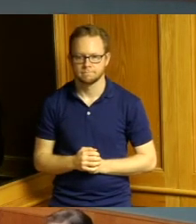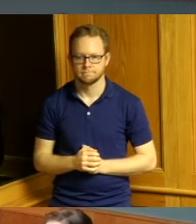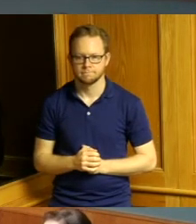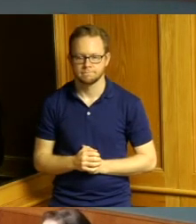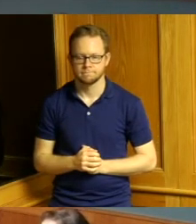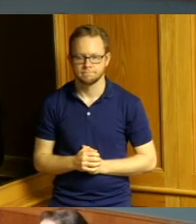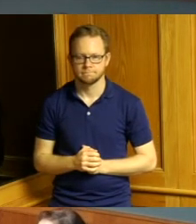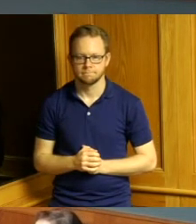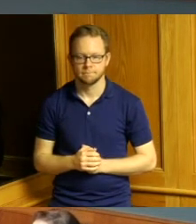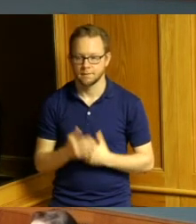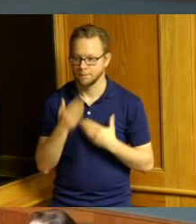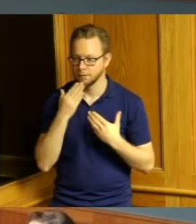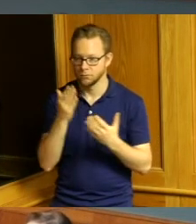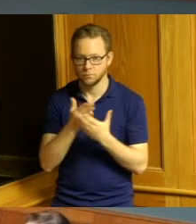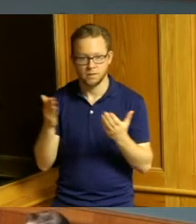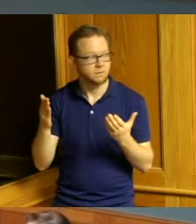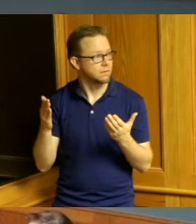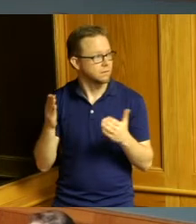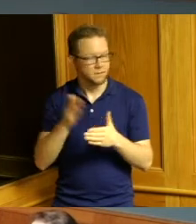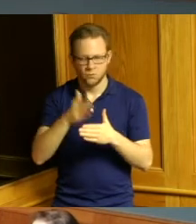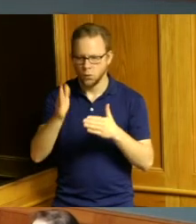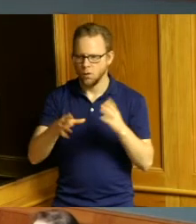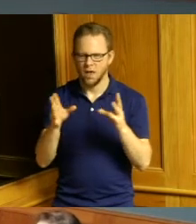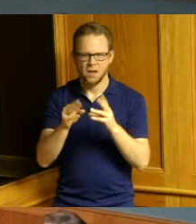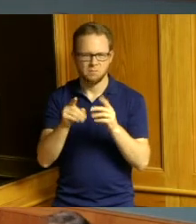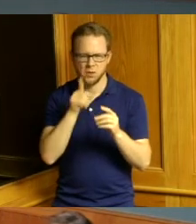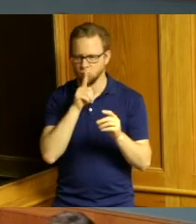I will end our meeting like I normally do if there are any